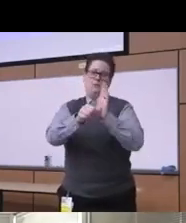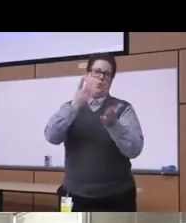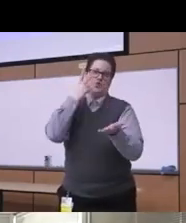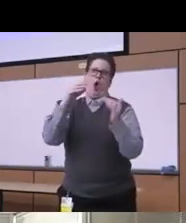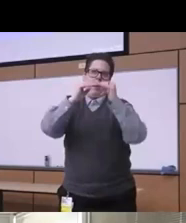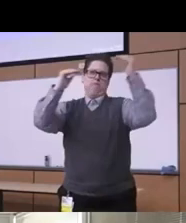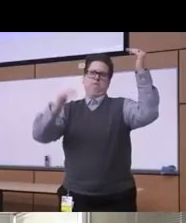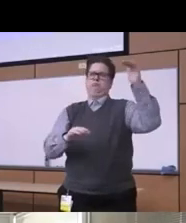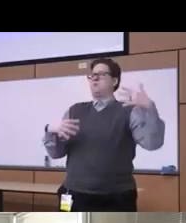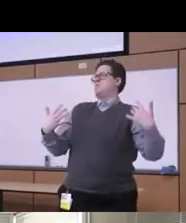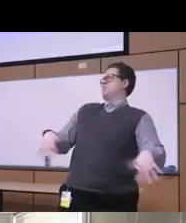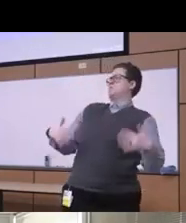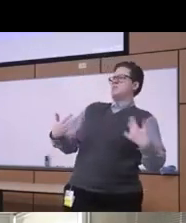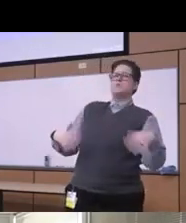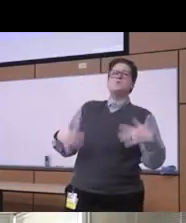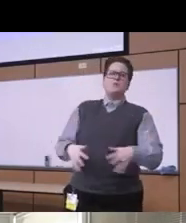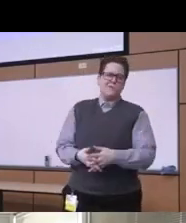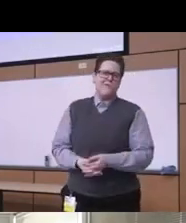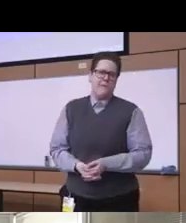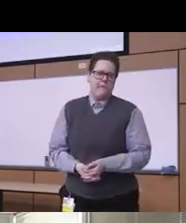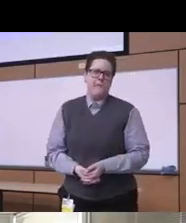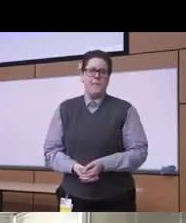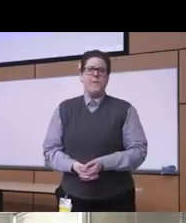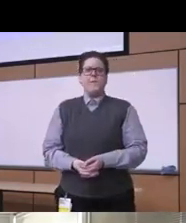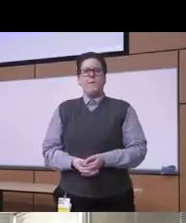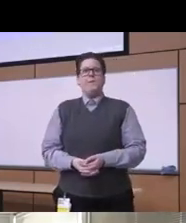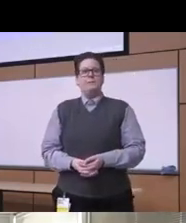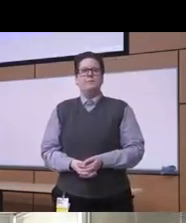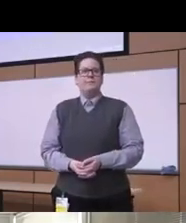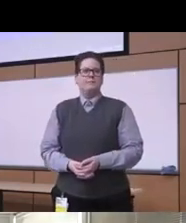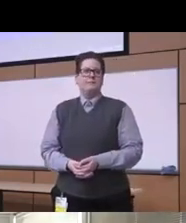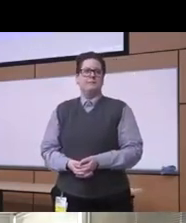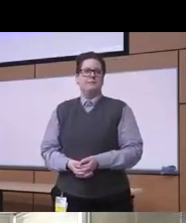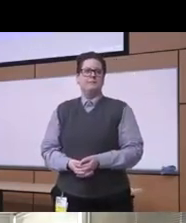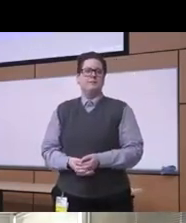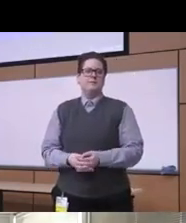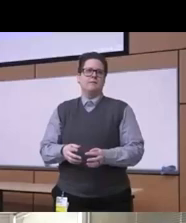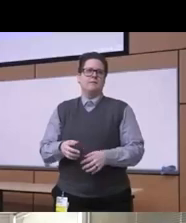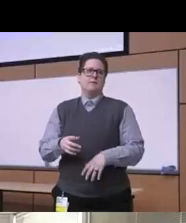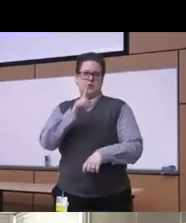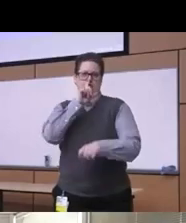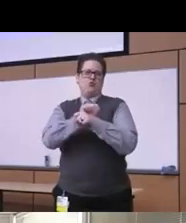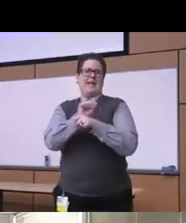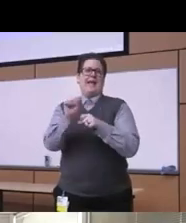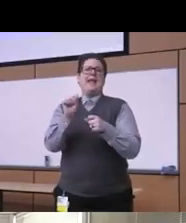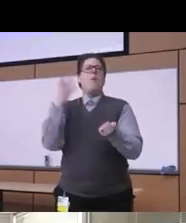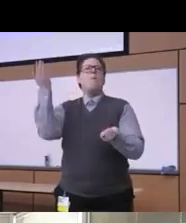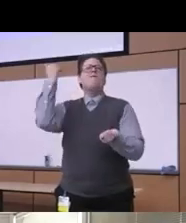going on is that you know they uh these inequities were very very much exposed you know more and more